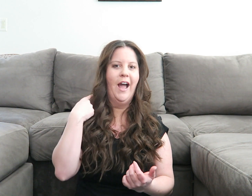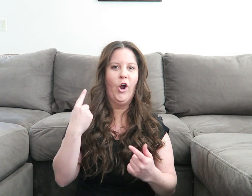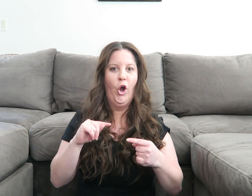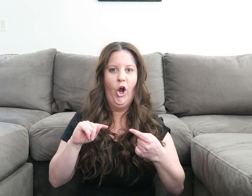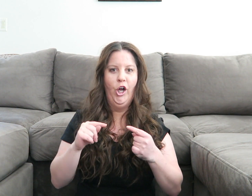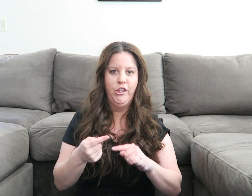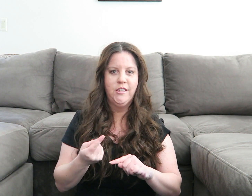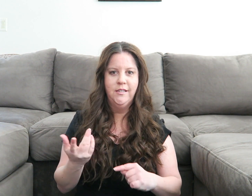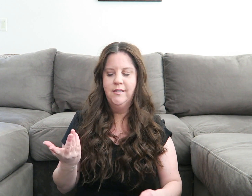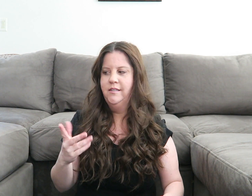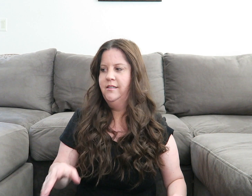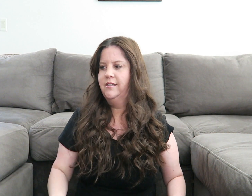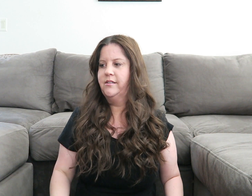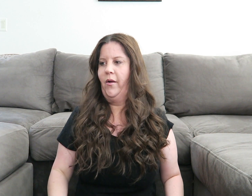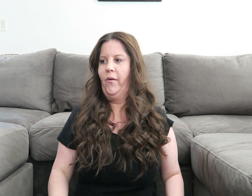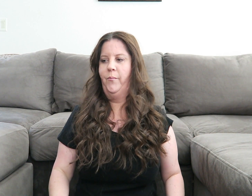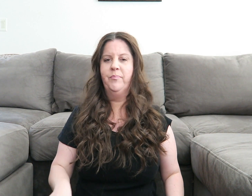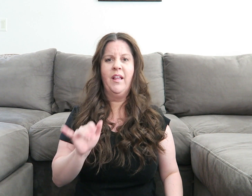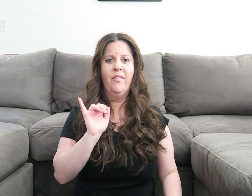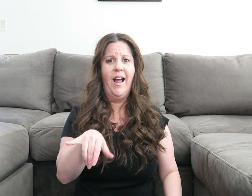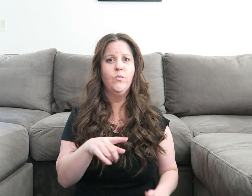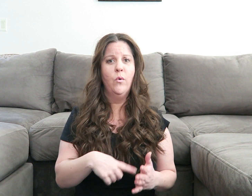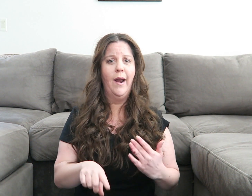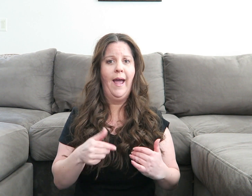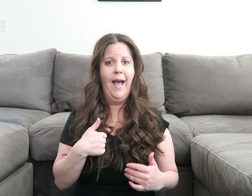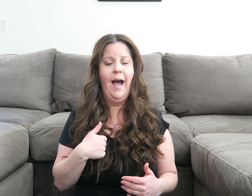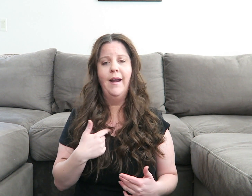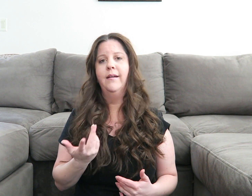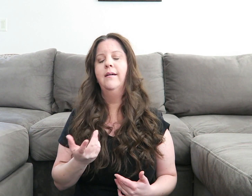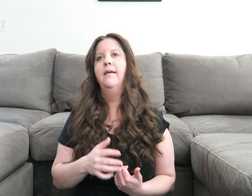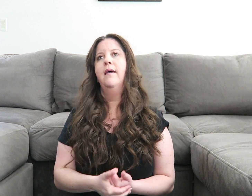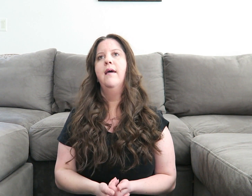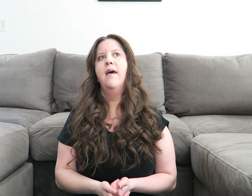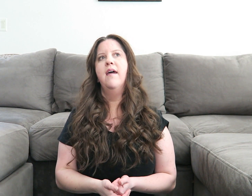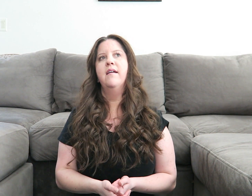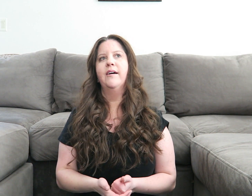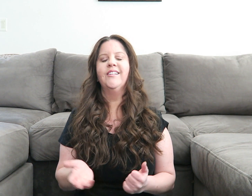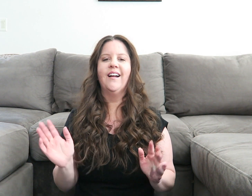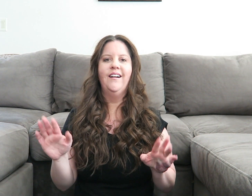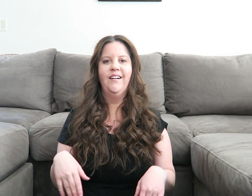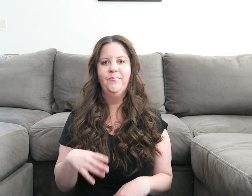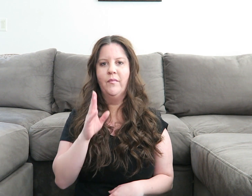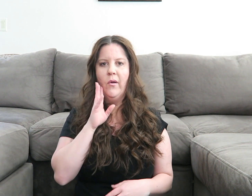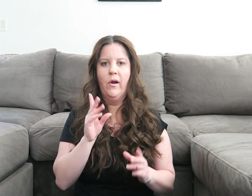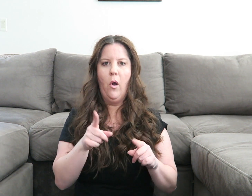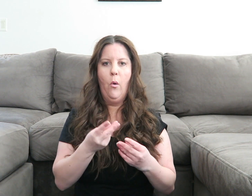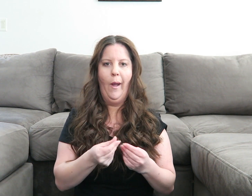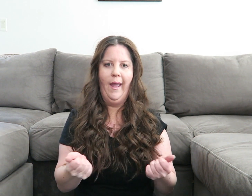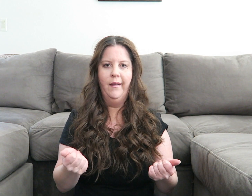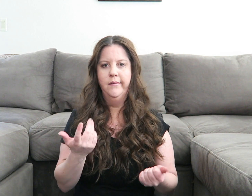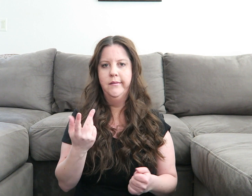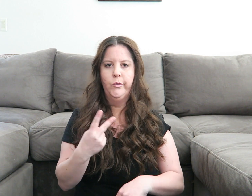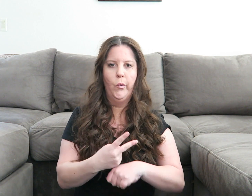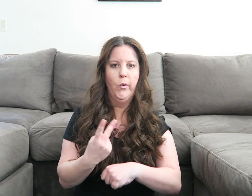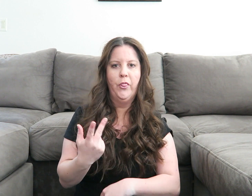And your neck hurts So that's what I had And I was like ugh it will go away two to three days